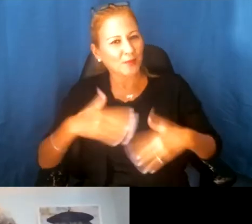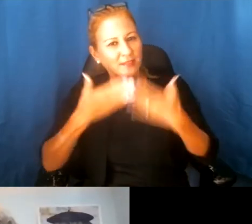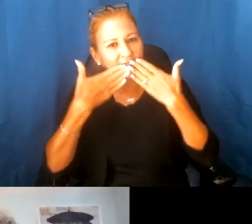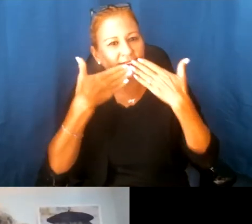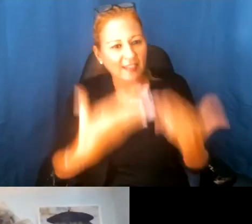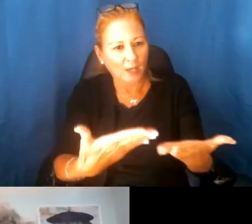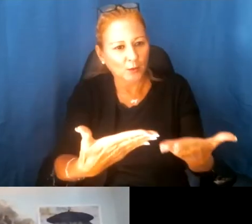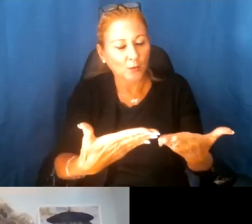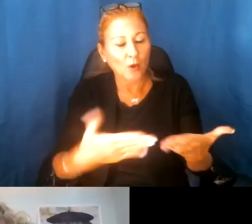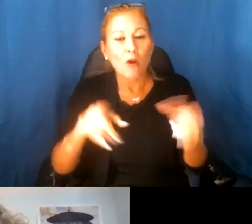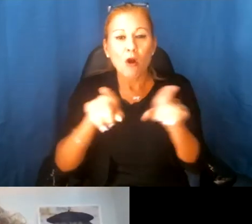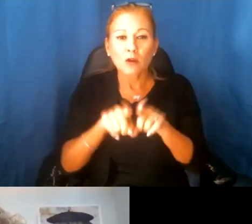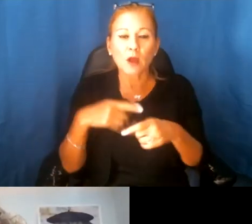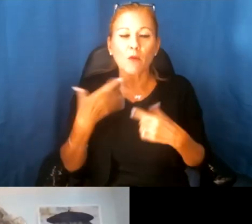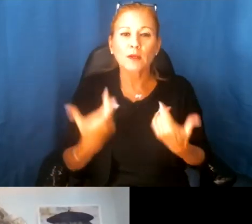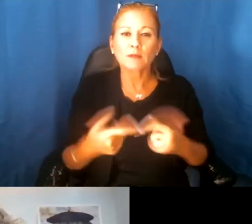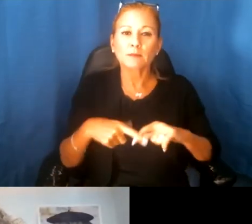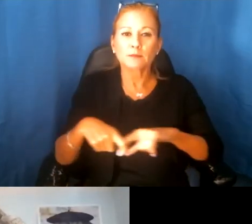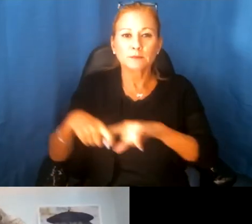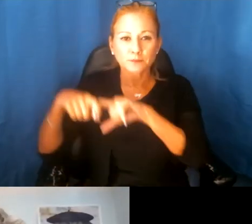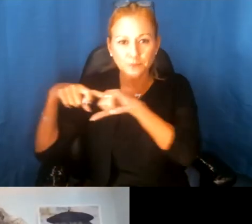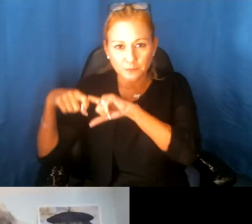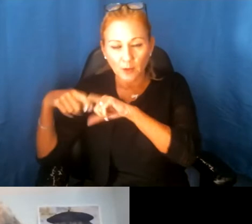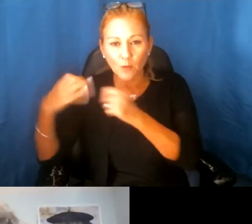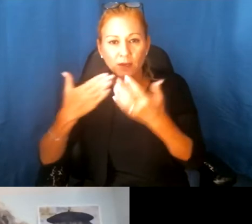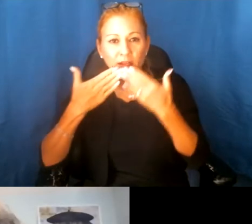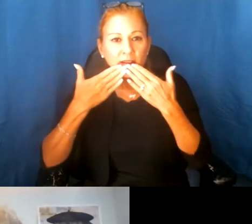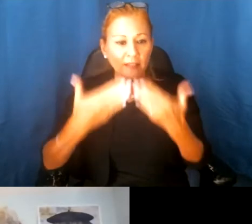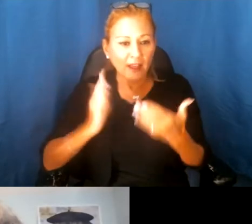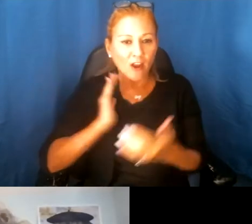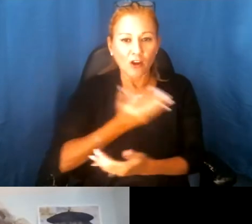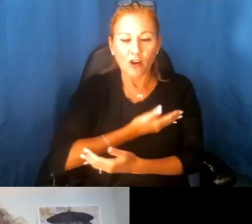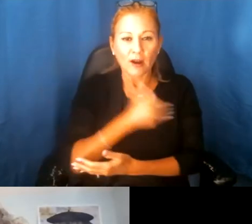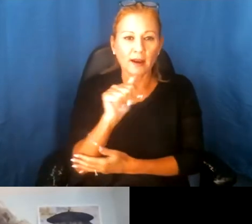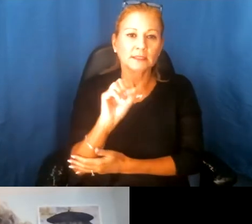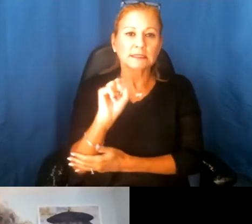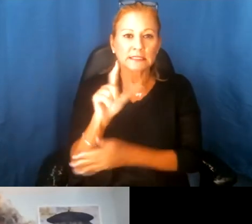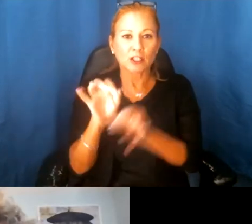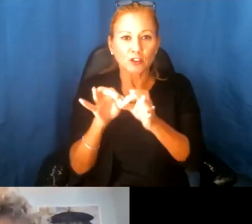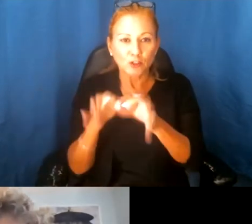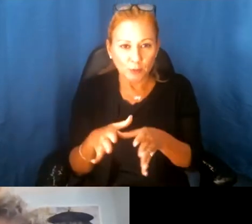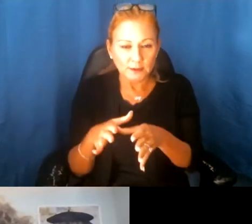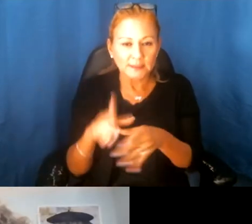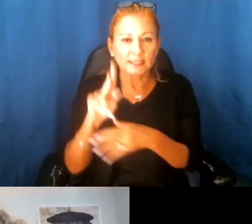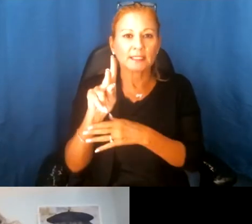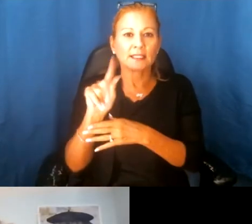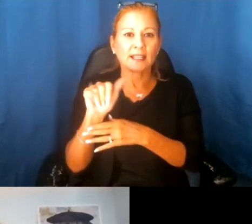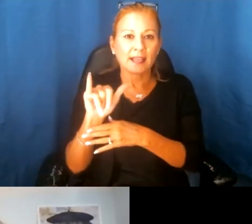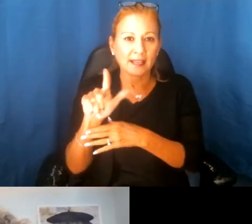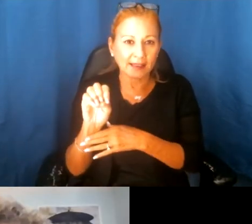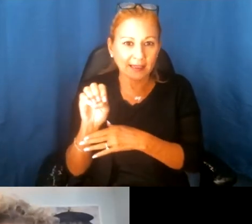I also want to just pause and thank our ASL interpreters, Kaylee and Lucy. Thank you for